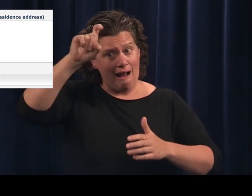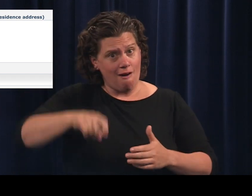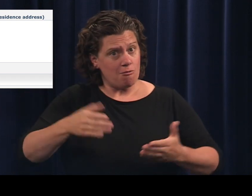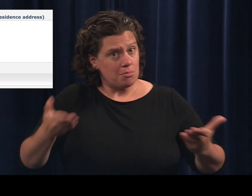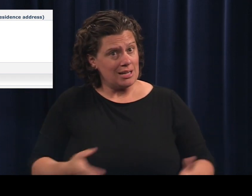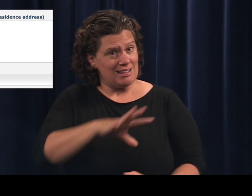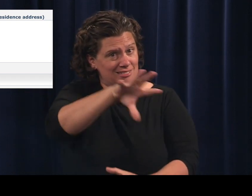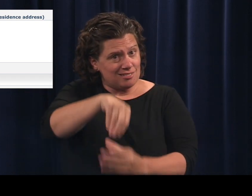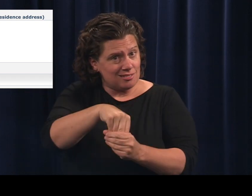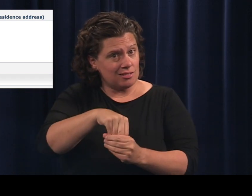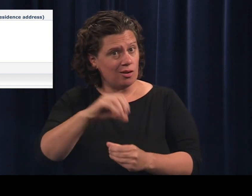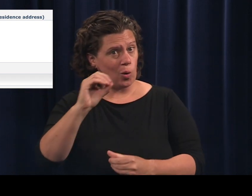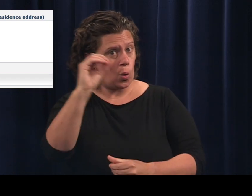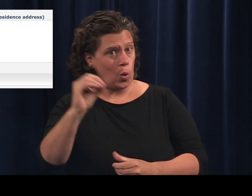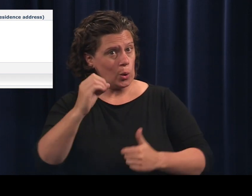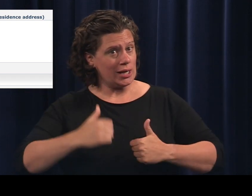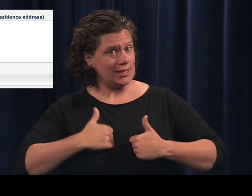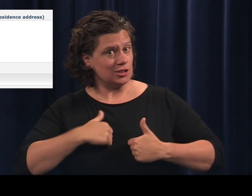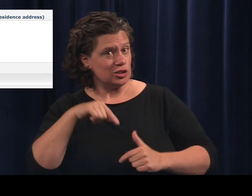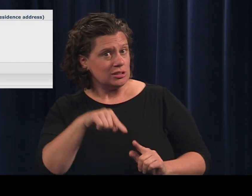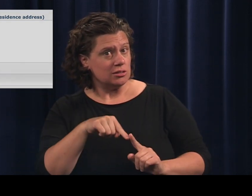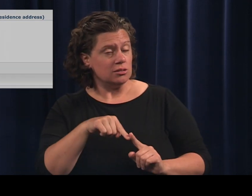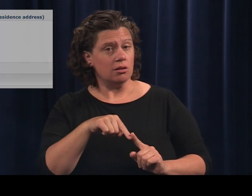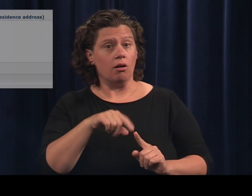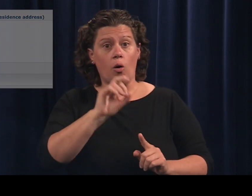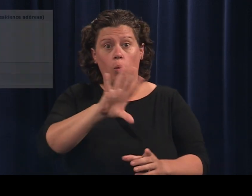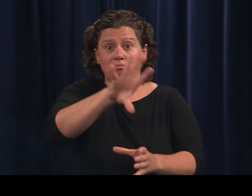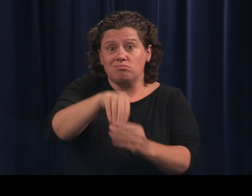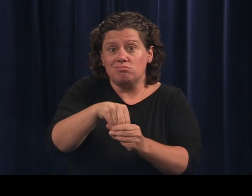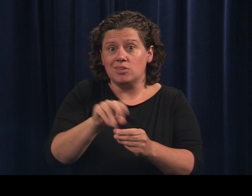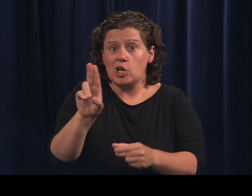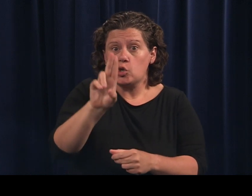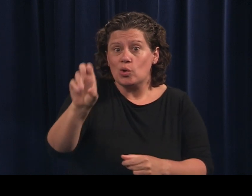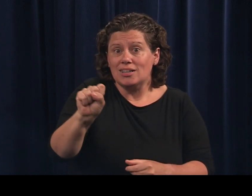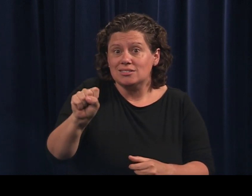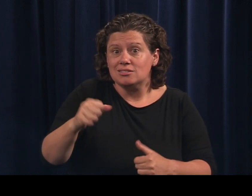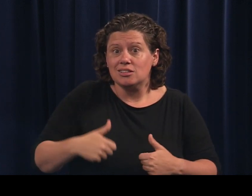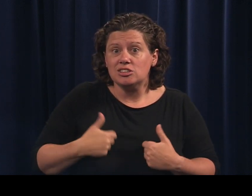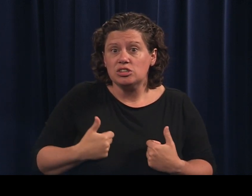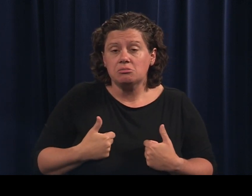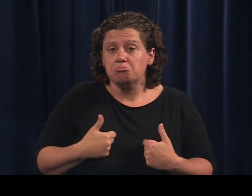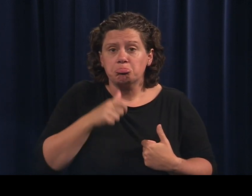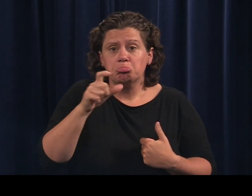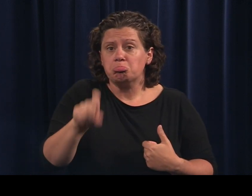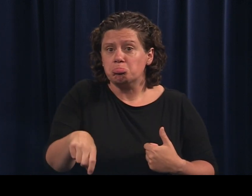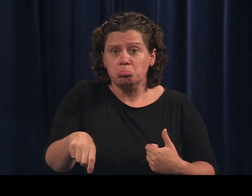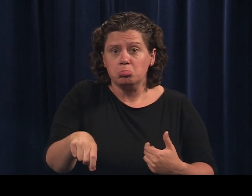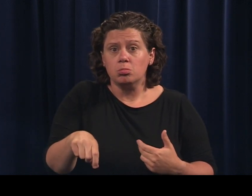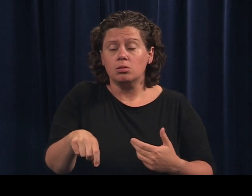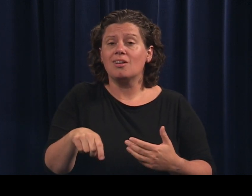This does not have to be an Oregon address or even an address in the United States.